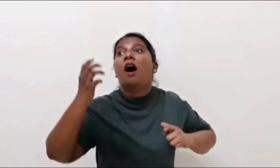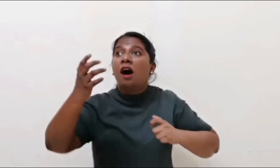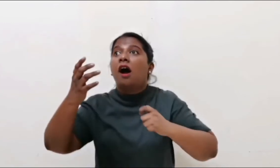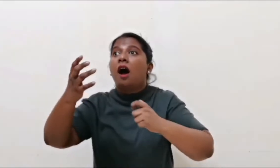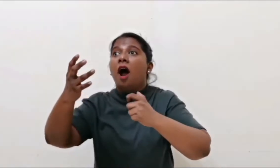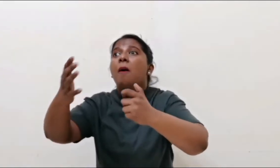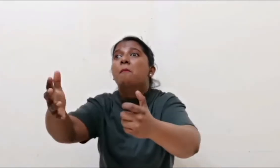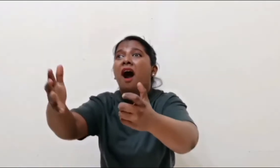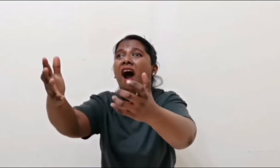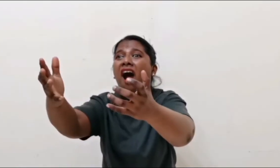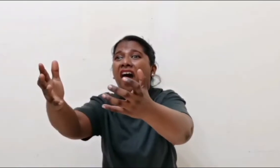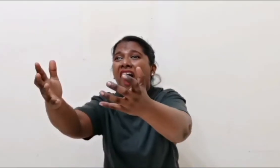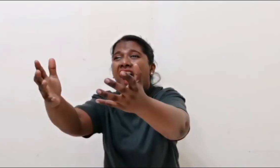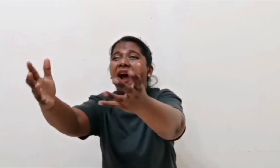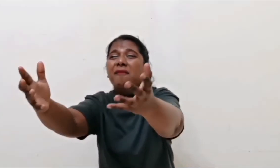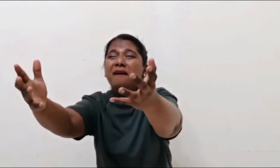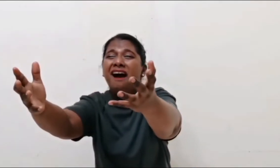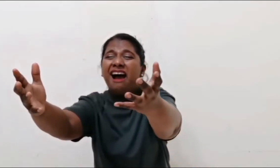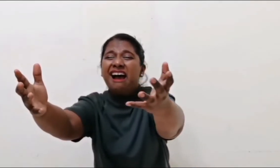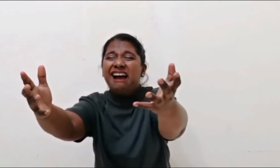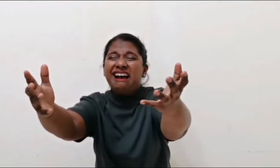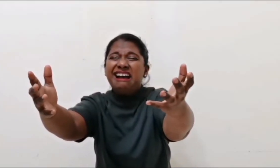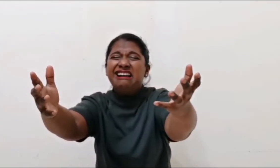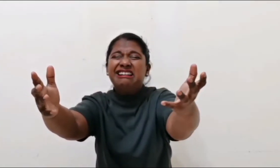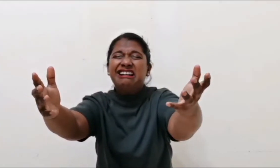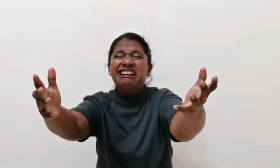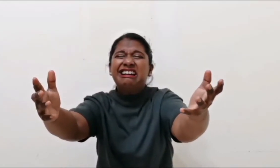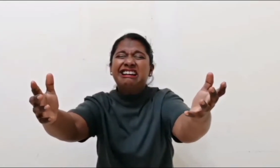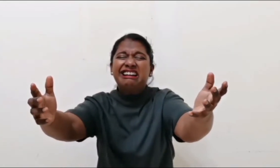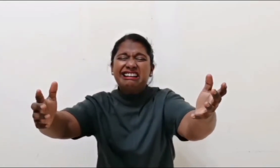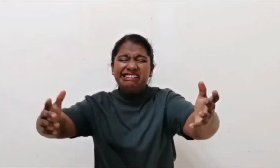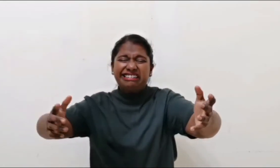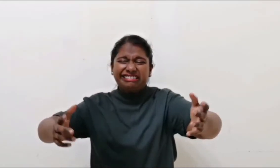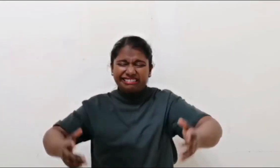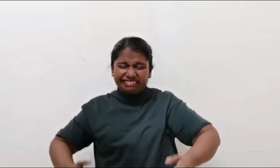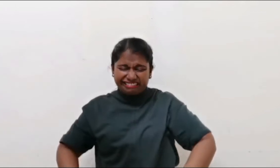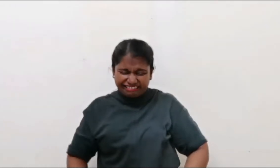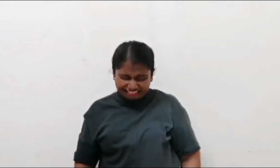Mom drifts away, discarding me. I call out desperately. I am in despair.